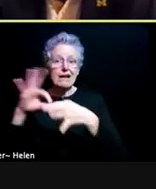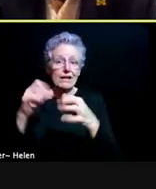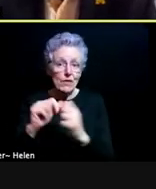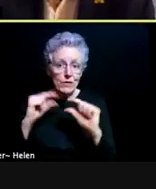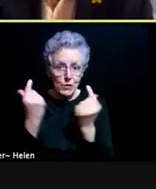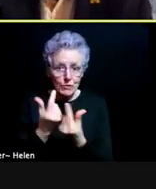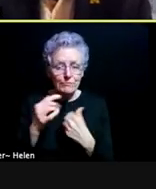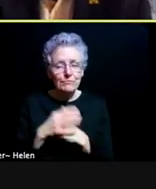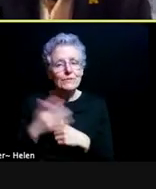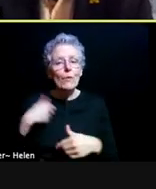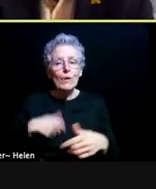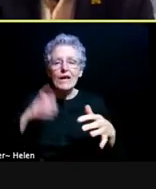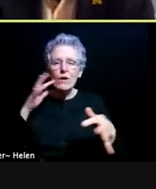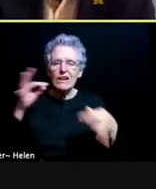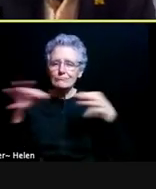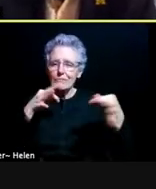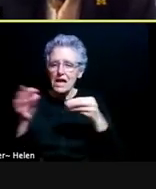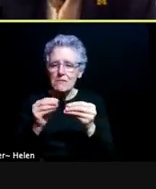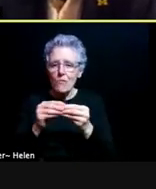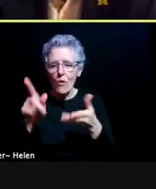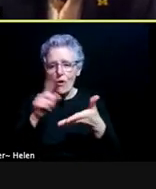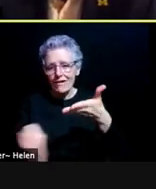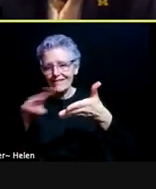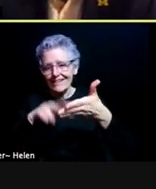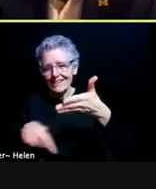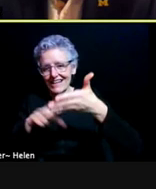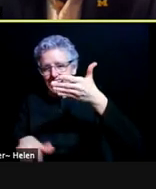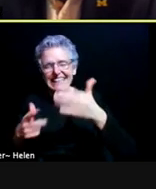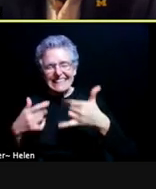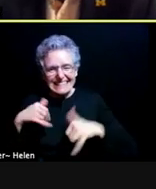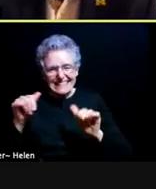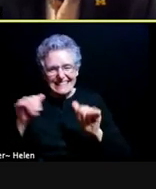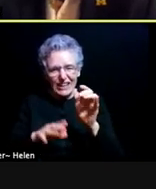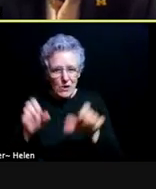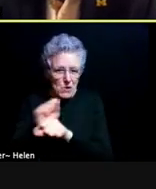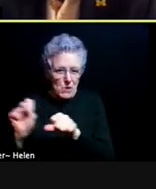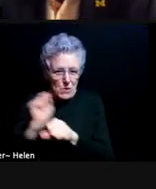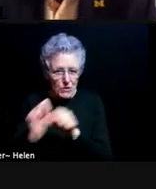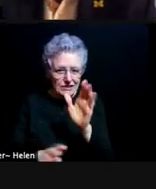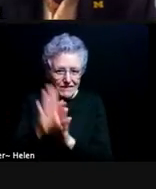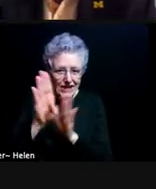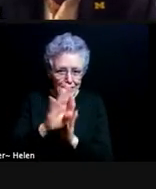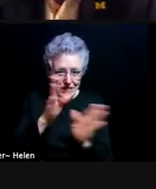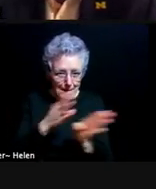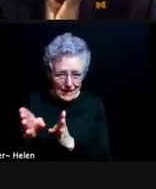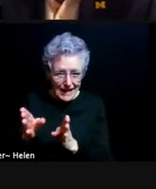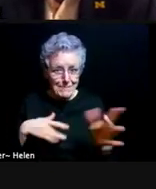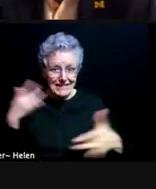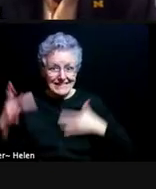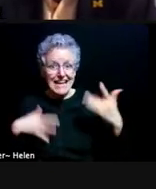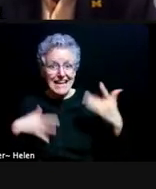details are still in development, but I'm really excited about the future. Yeah, I'm so pleased to hear that.